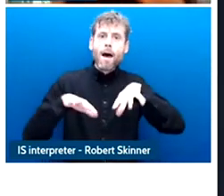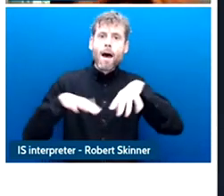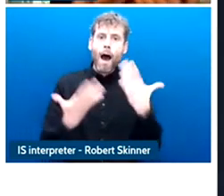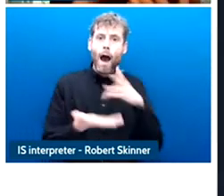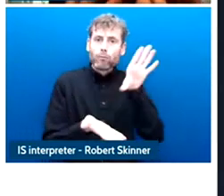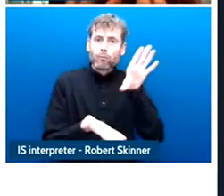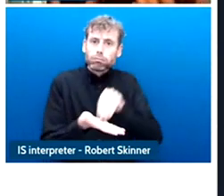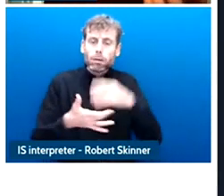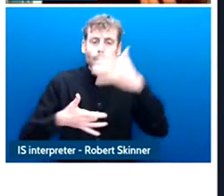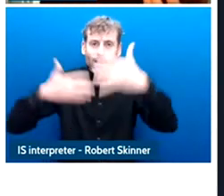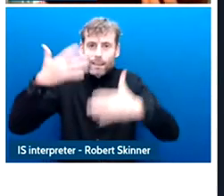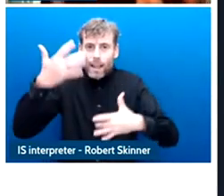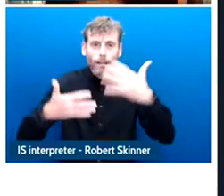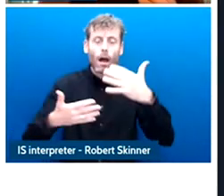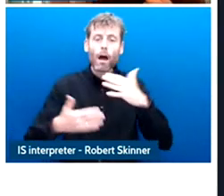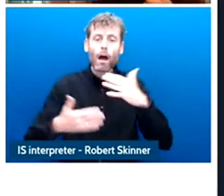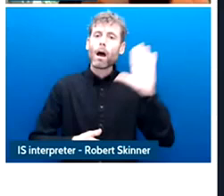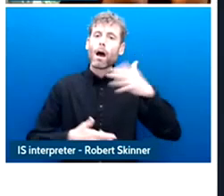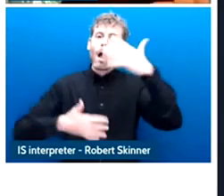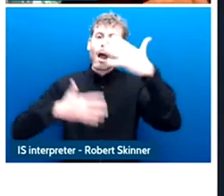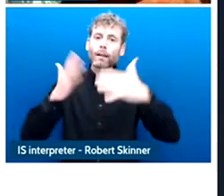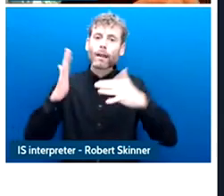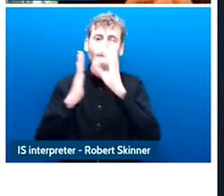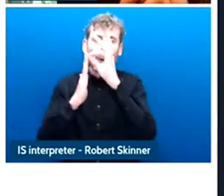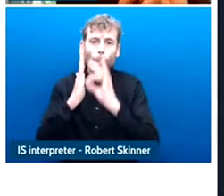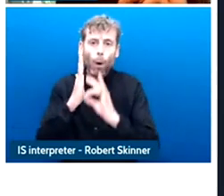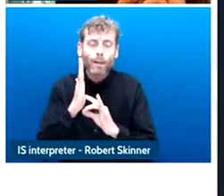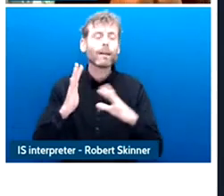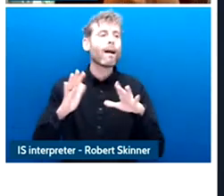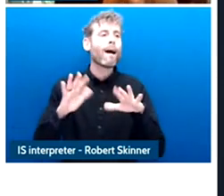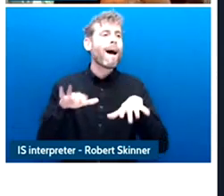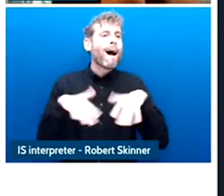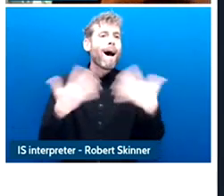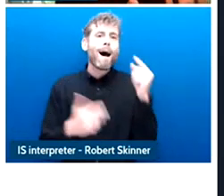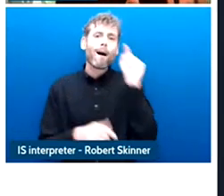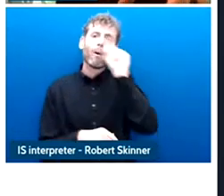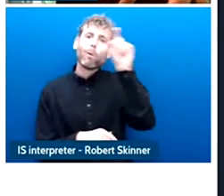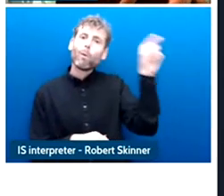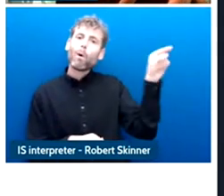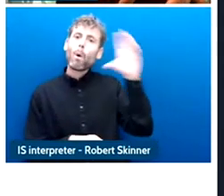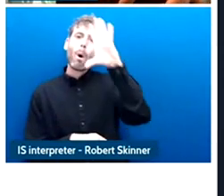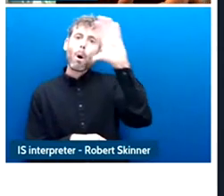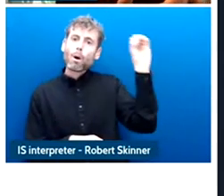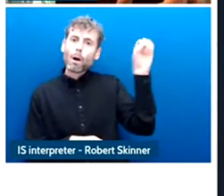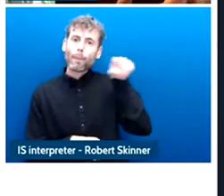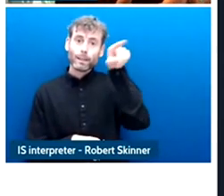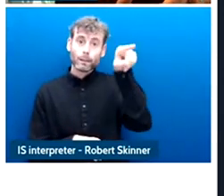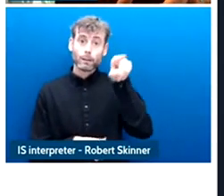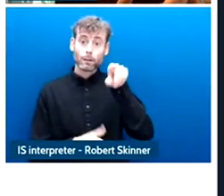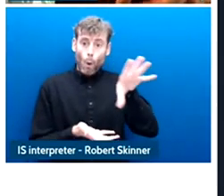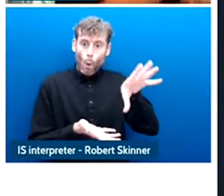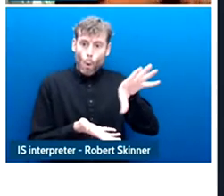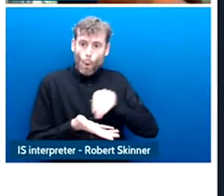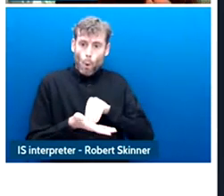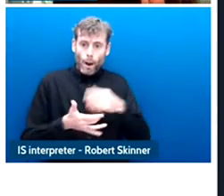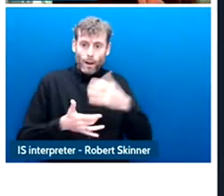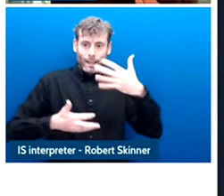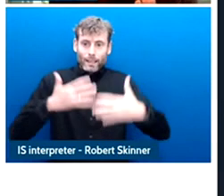requests and so how were they promoting themselves?